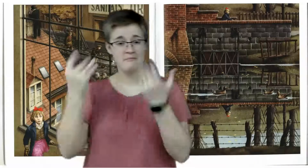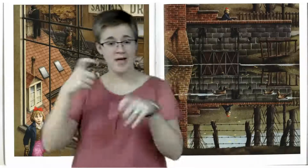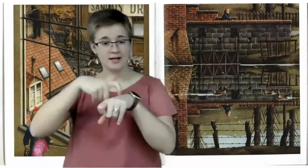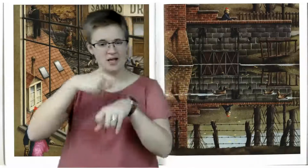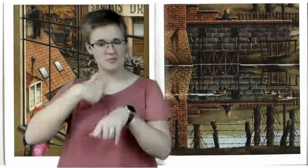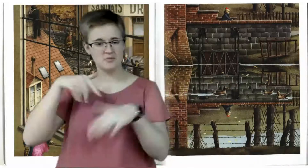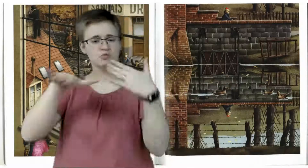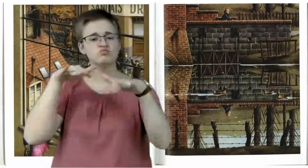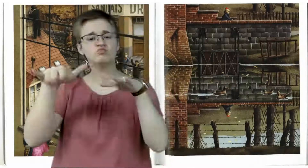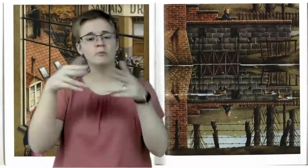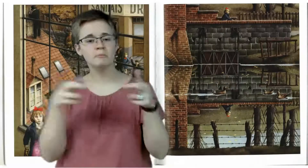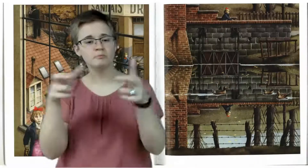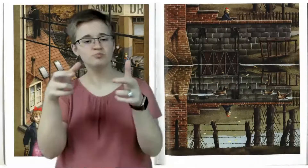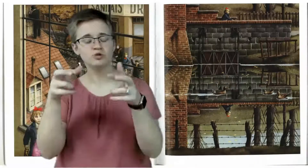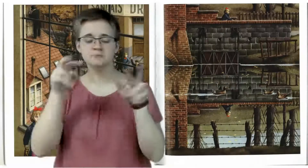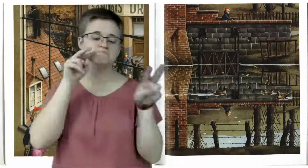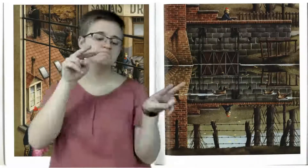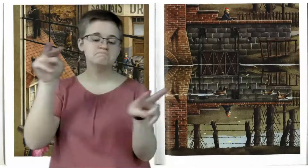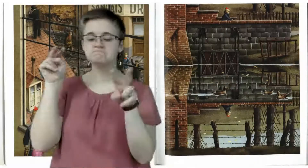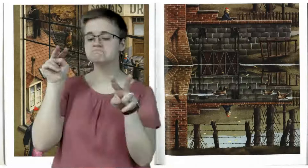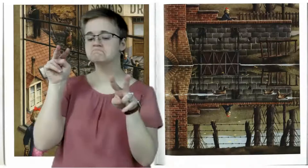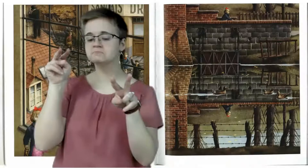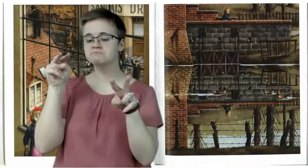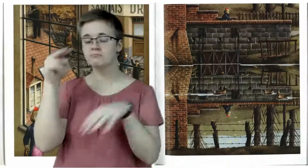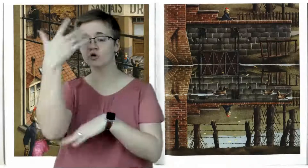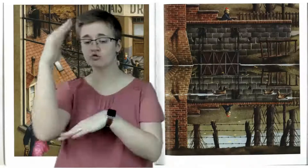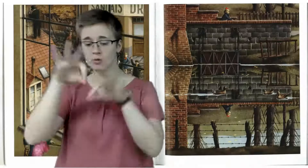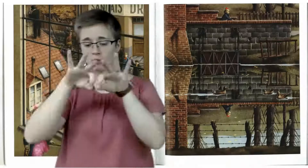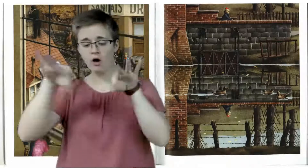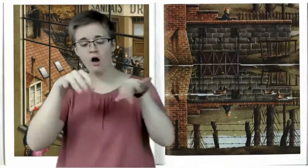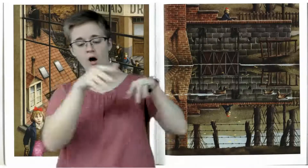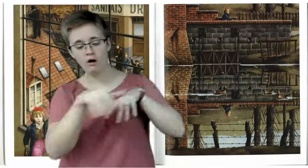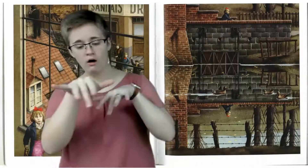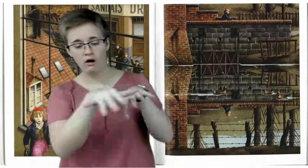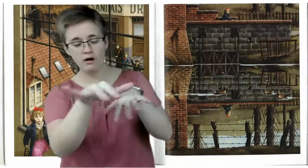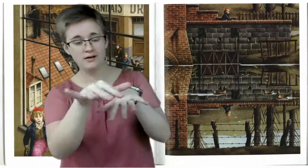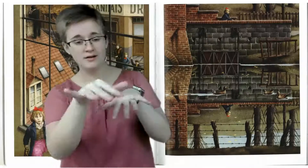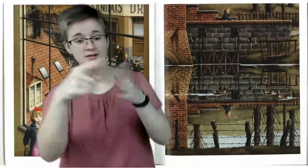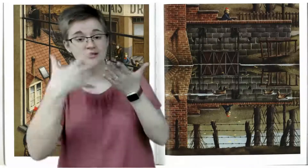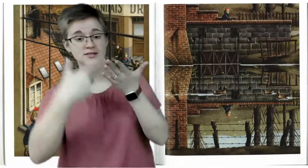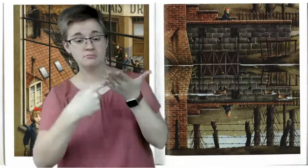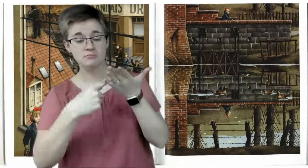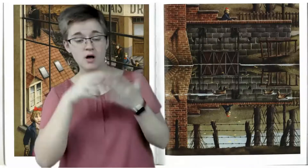Branches float along and sometimes old, broken toys.